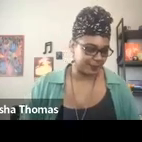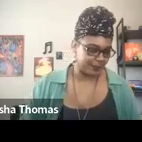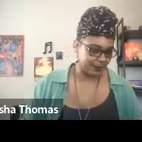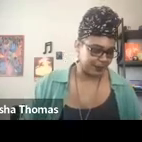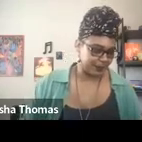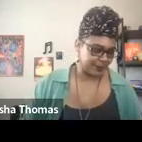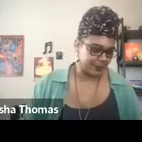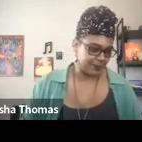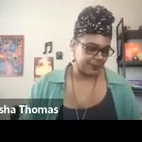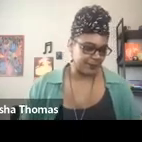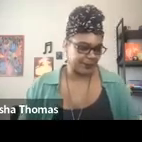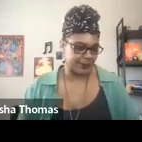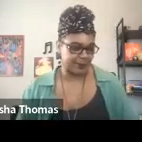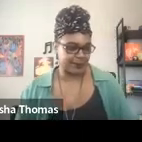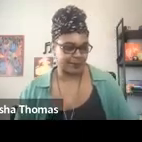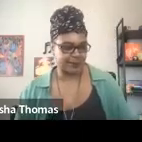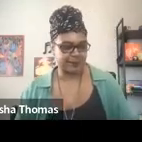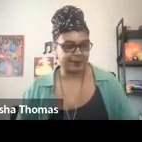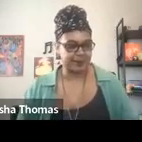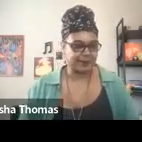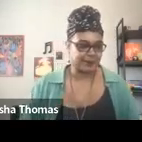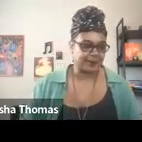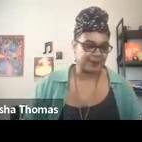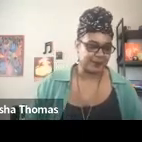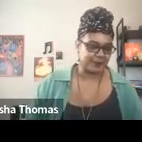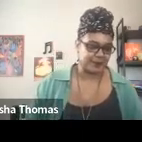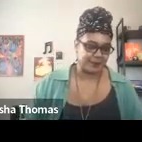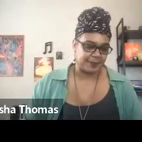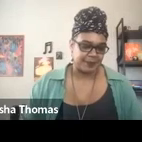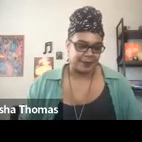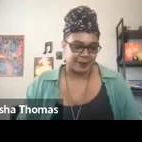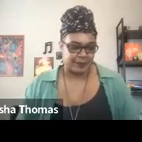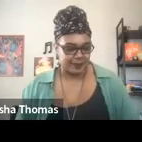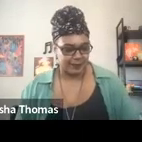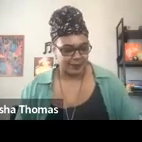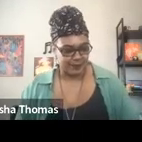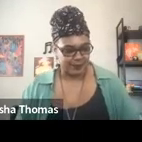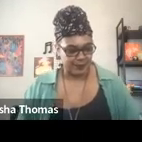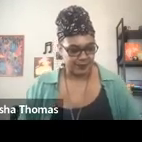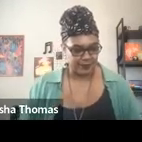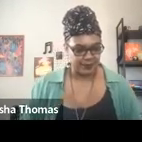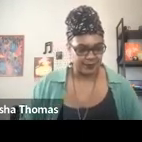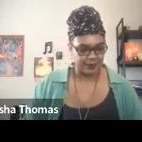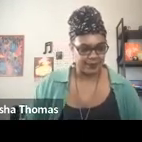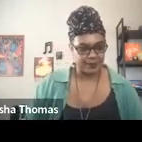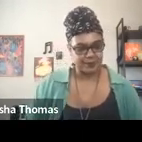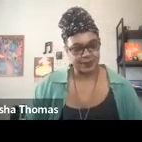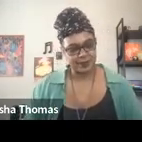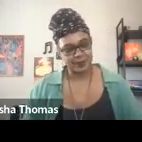by long horizontal strokes of the same color from left to right, each one placed slightly above the other.